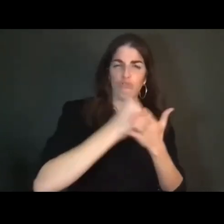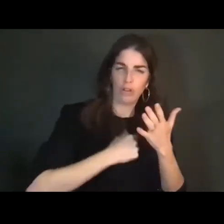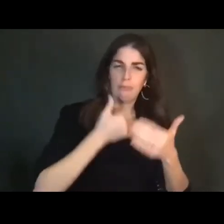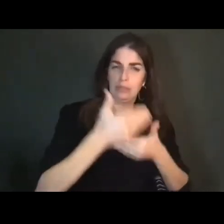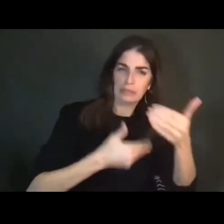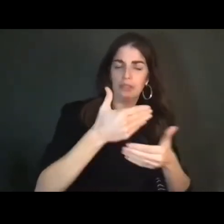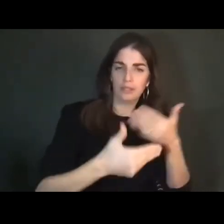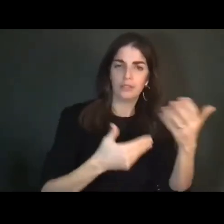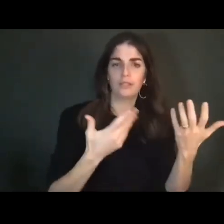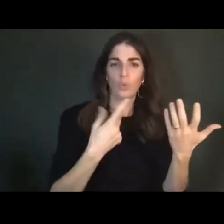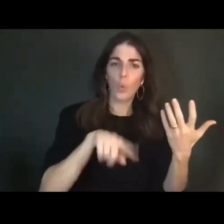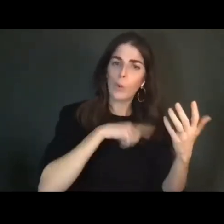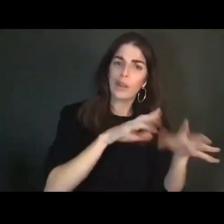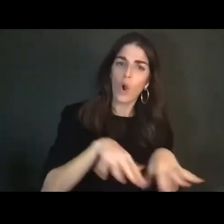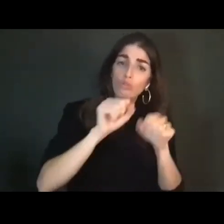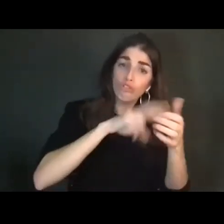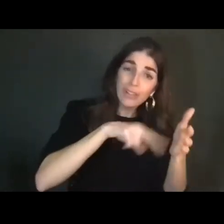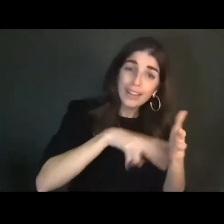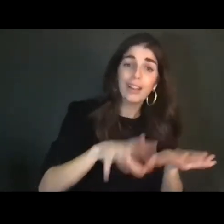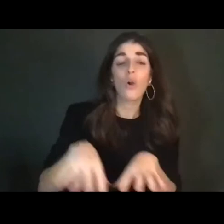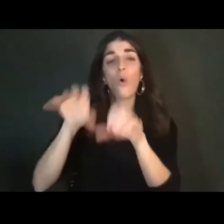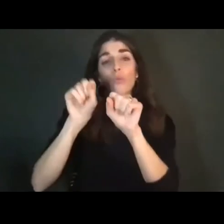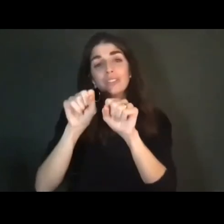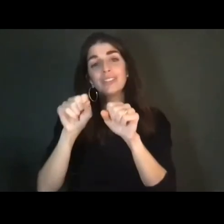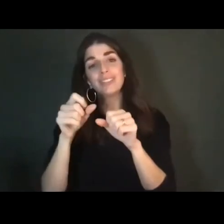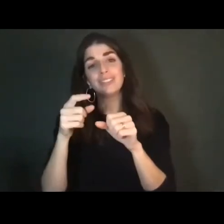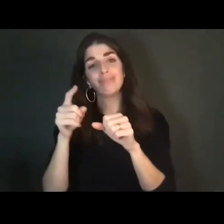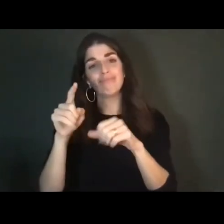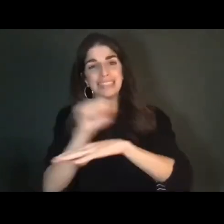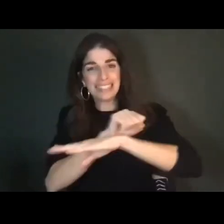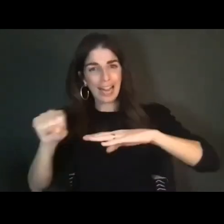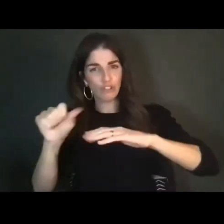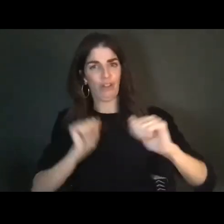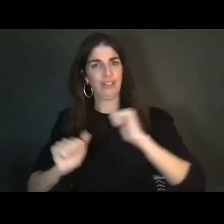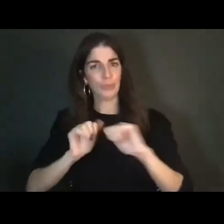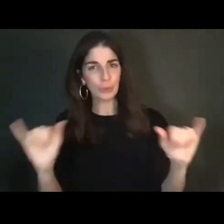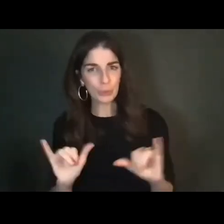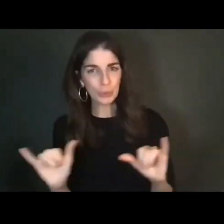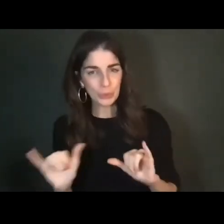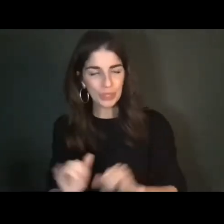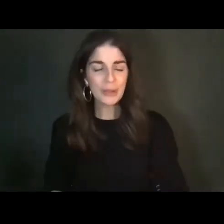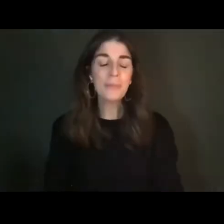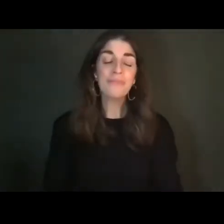and stagings, including one in Chapel Hill in 2016, and then later that same year, in